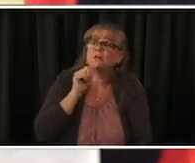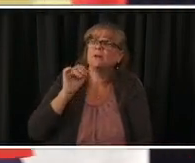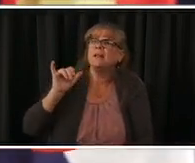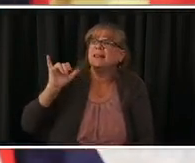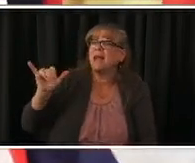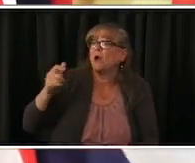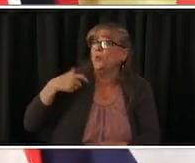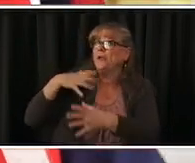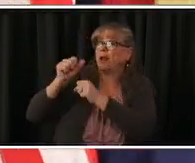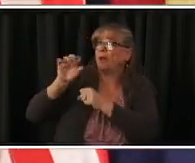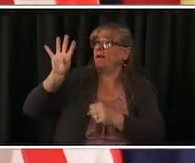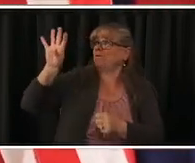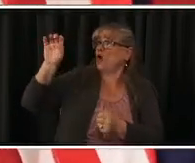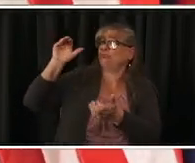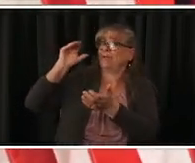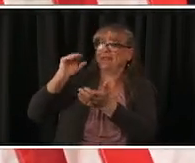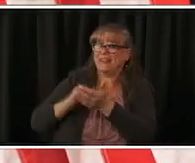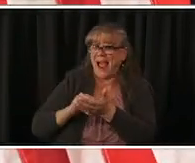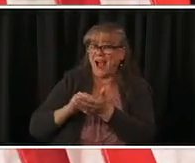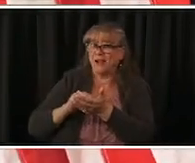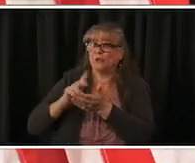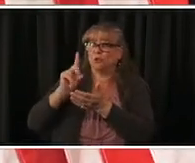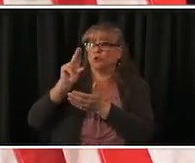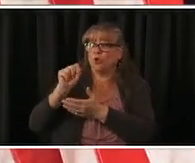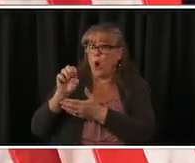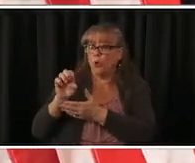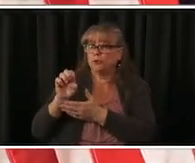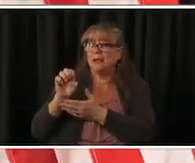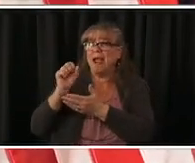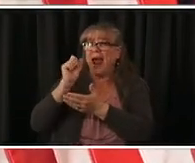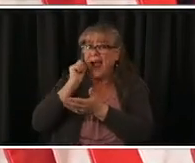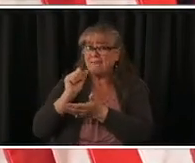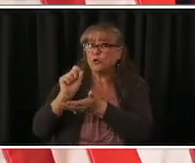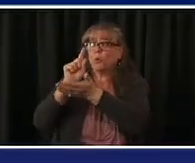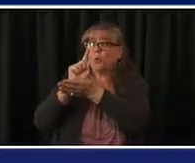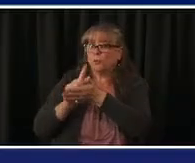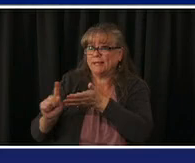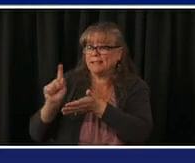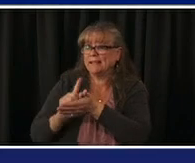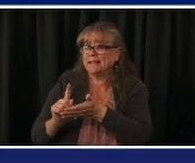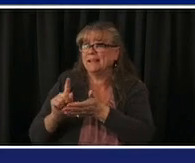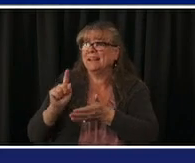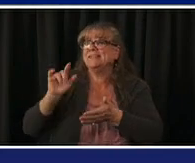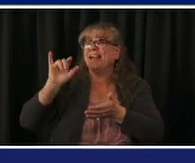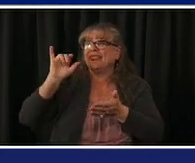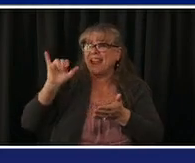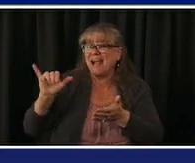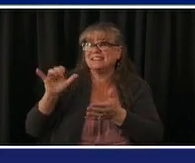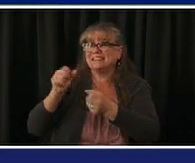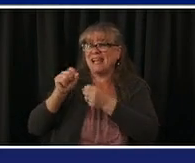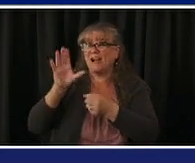uh a week you know it'll take six to eight weeks to get through everybody and everybody will have